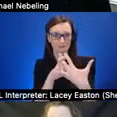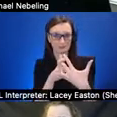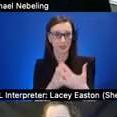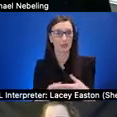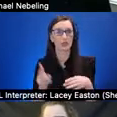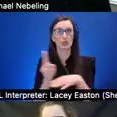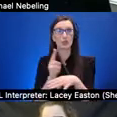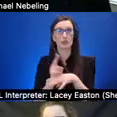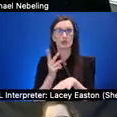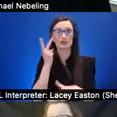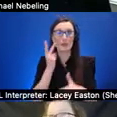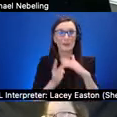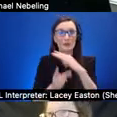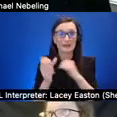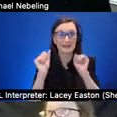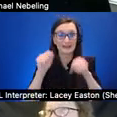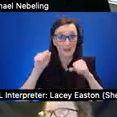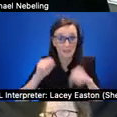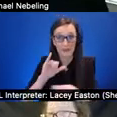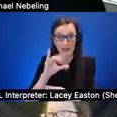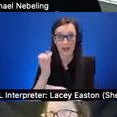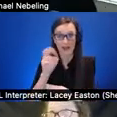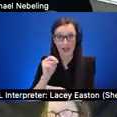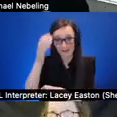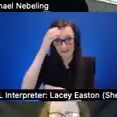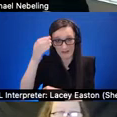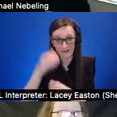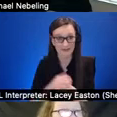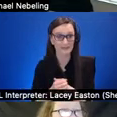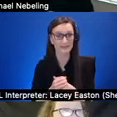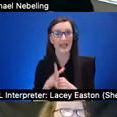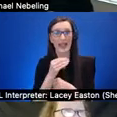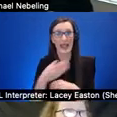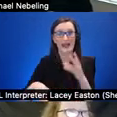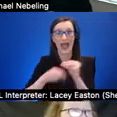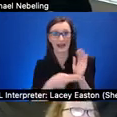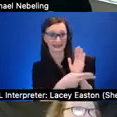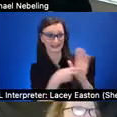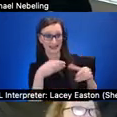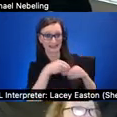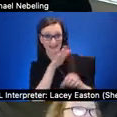predictable tags are important within the environment in the the image on this slide